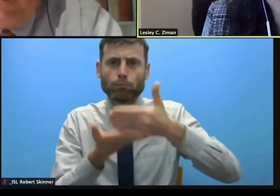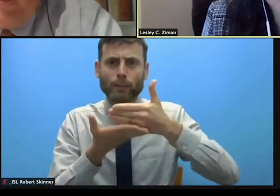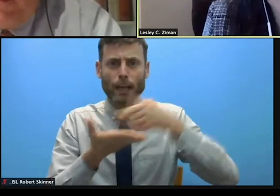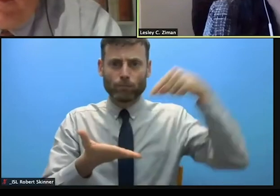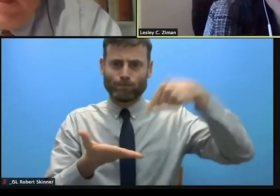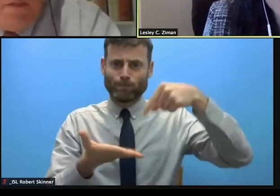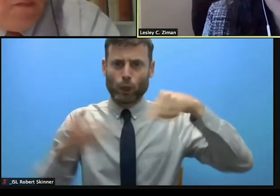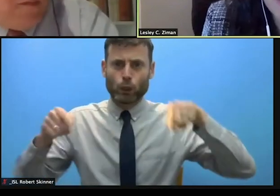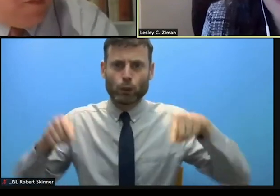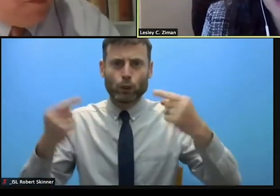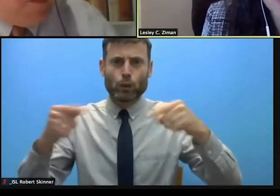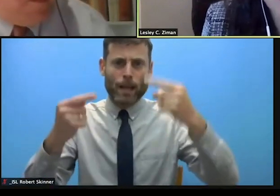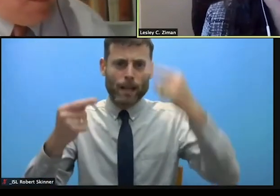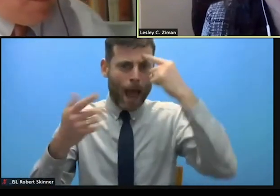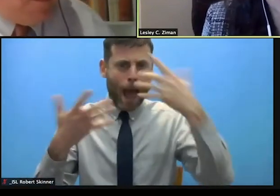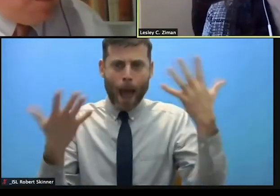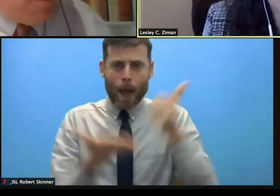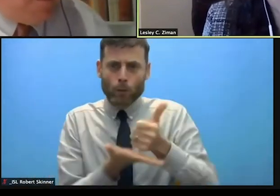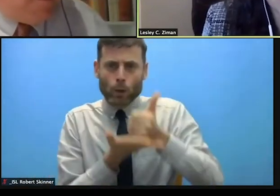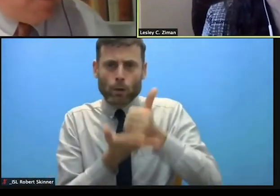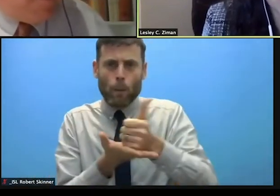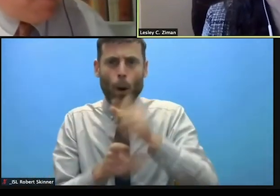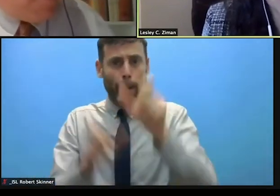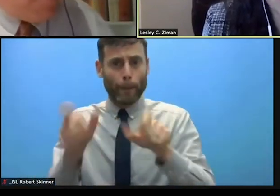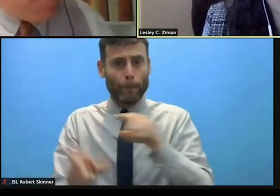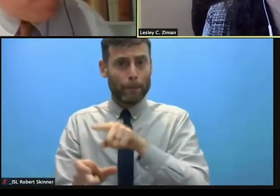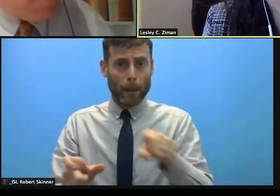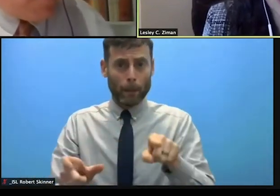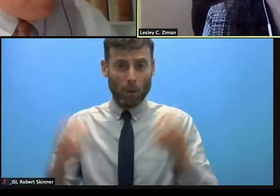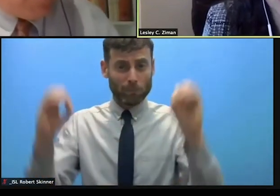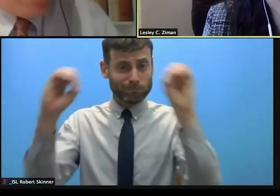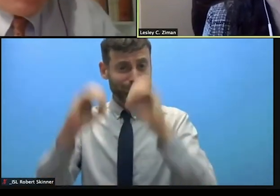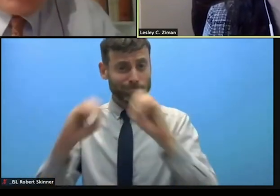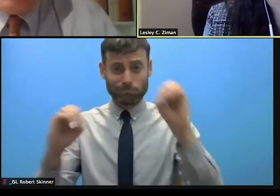As we've heard from all the panelists we're seeing alarming deterioration of protection conditions